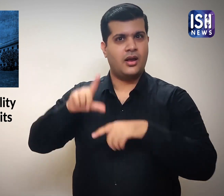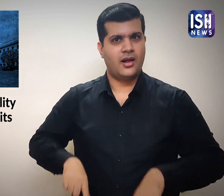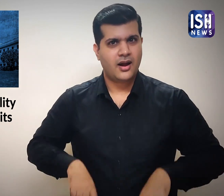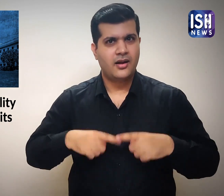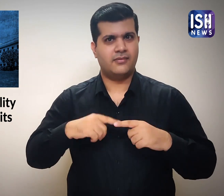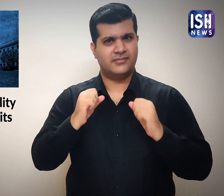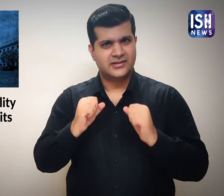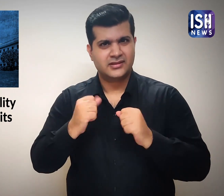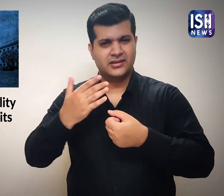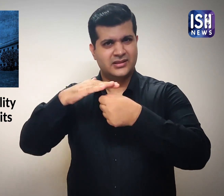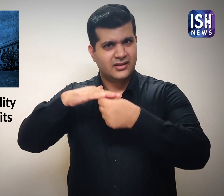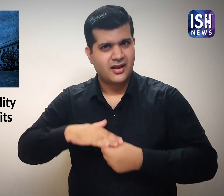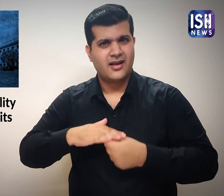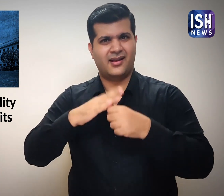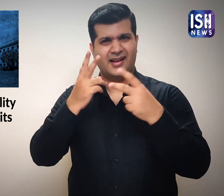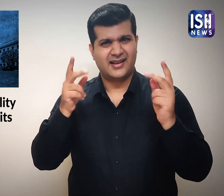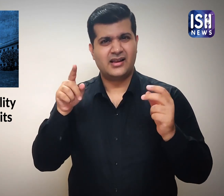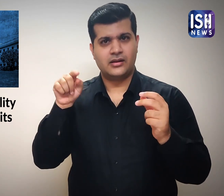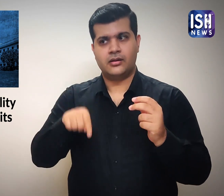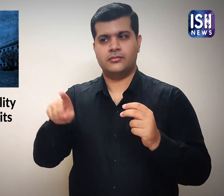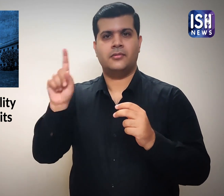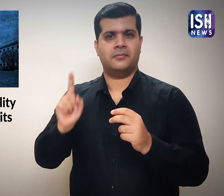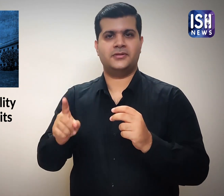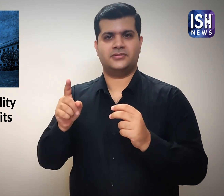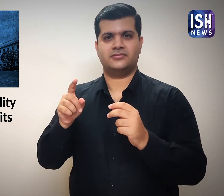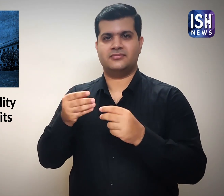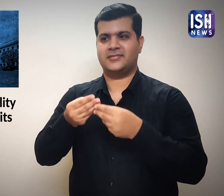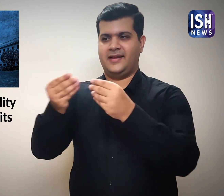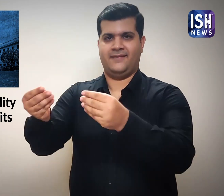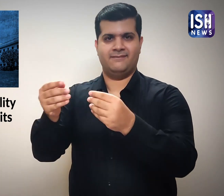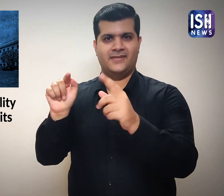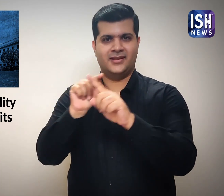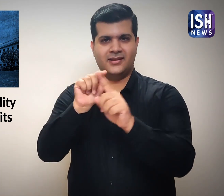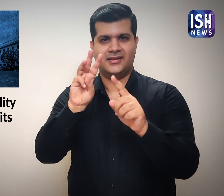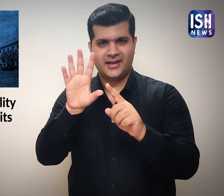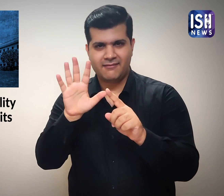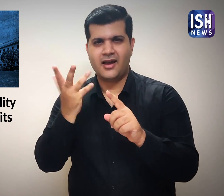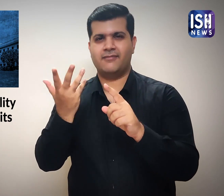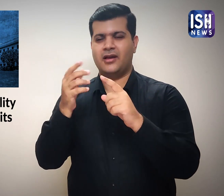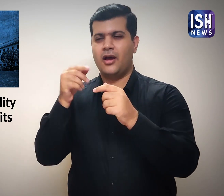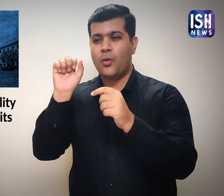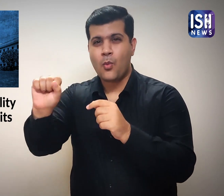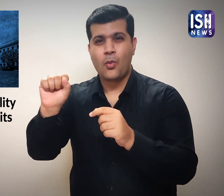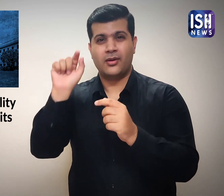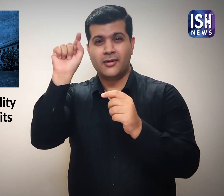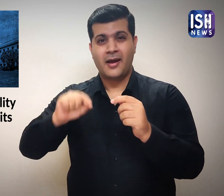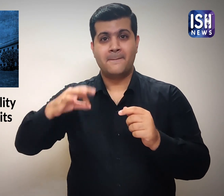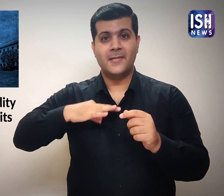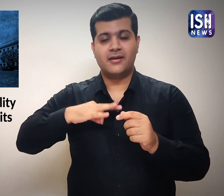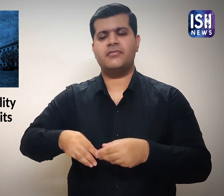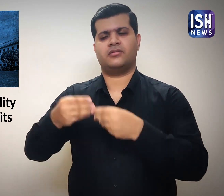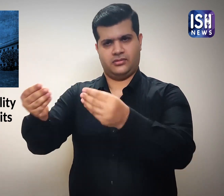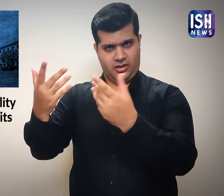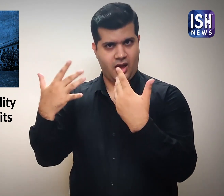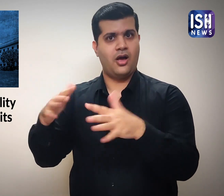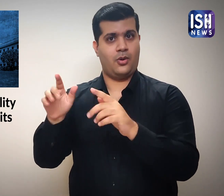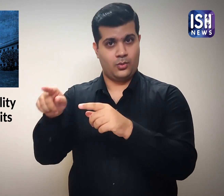have also been socially oppressed. Hence they should be given the reservations.